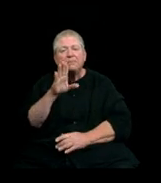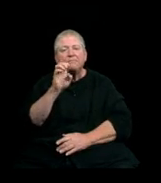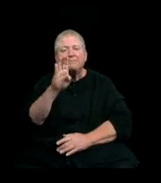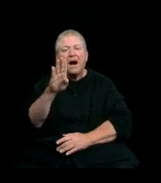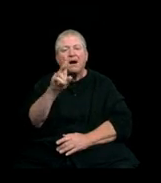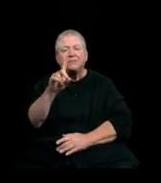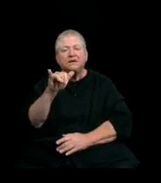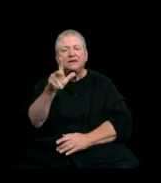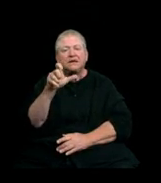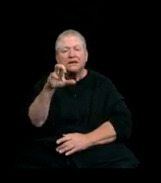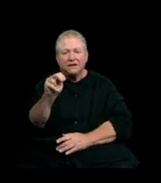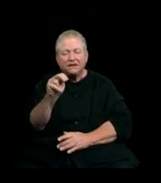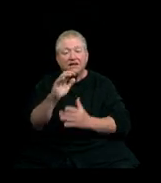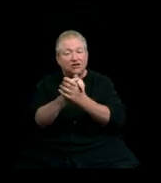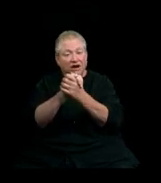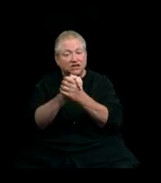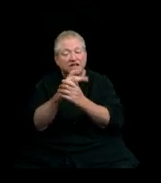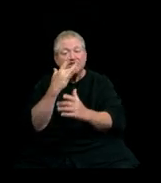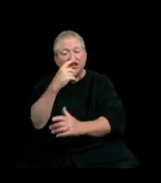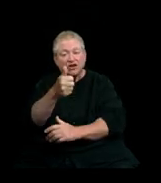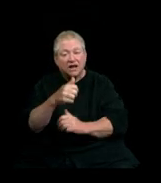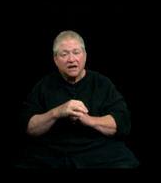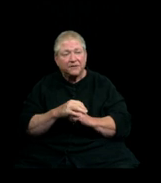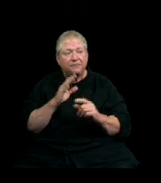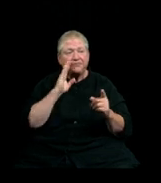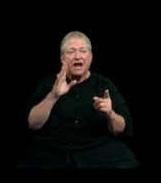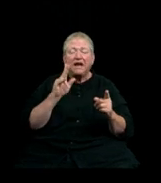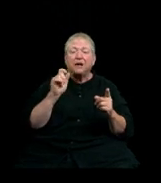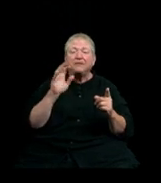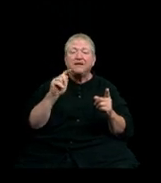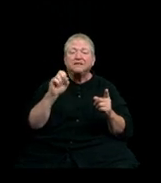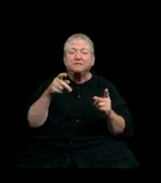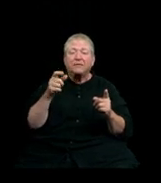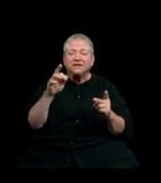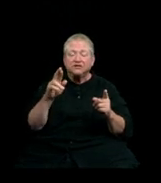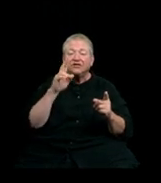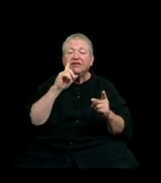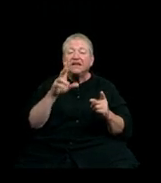Congratulations and good luck. Hello, I’m Kit Spicer, Dean of the College of Fine and Performing Arts.